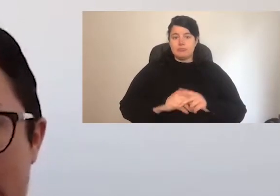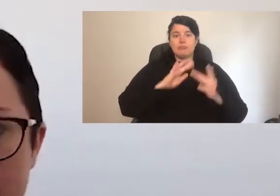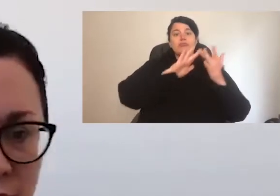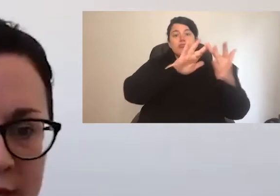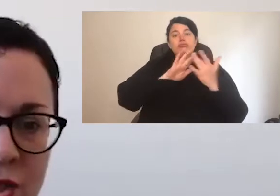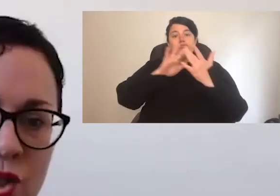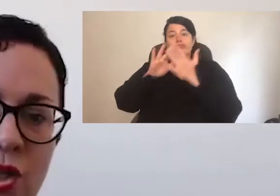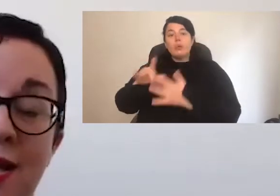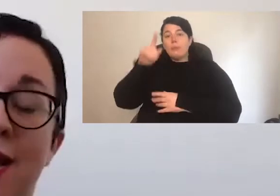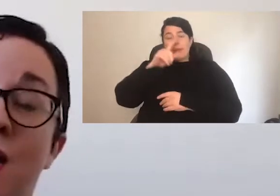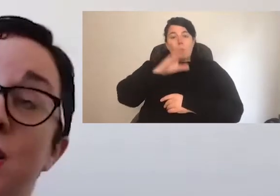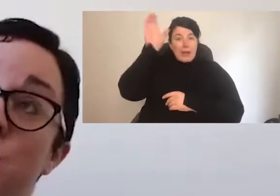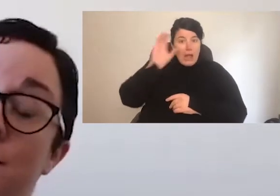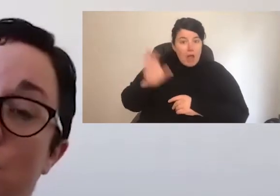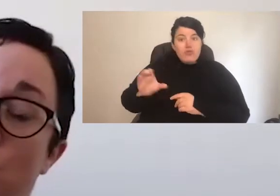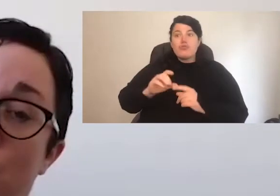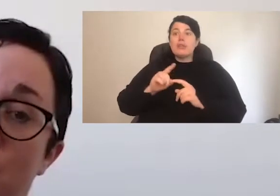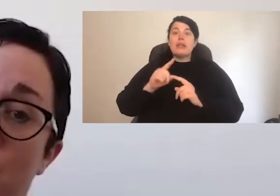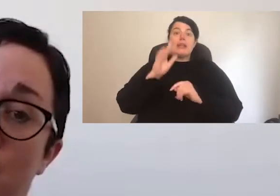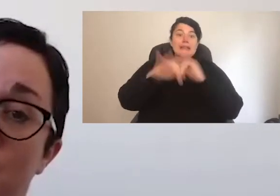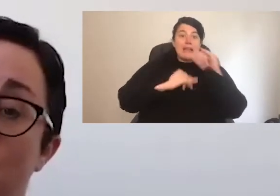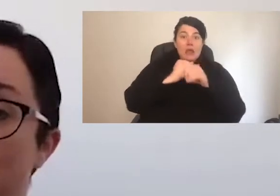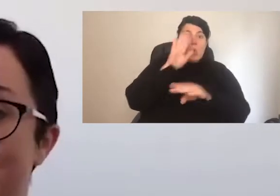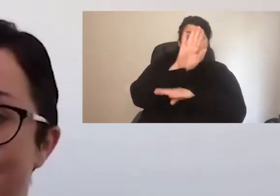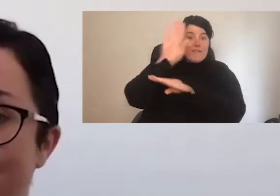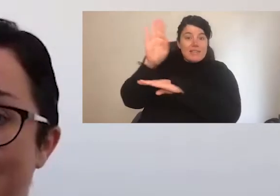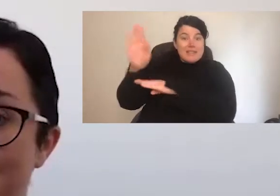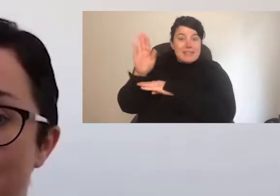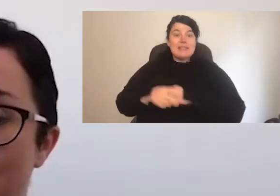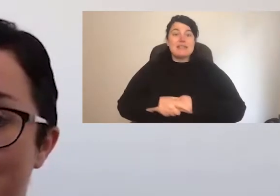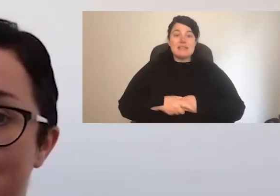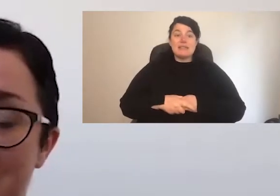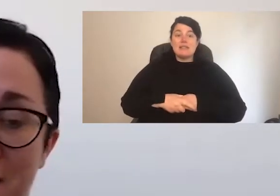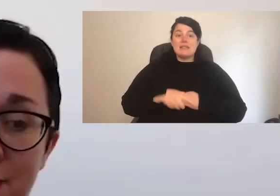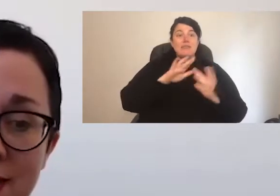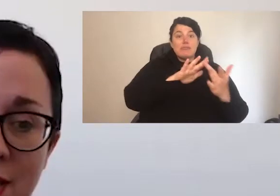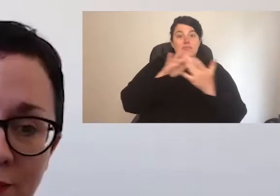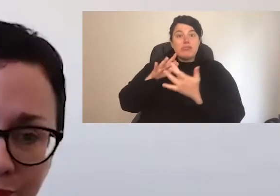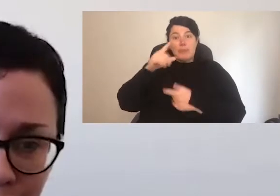international reach. Reaching more non-traditional arts audiences, in particular.